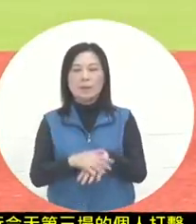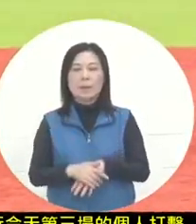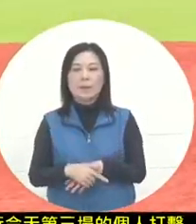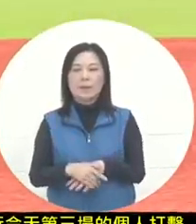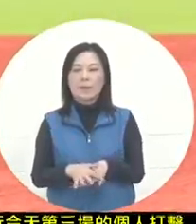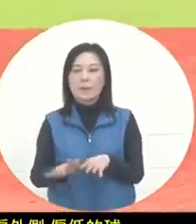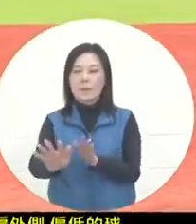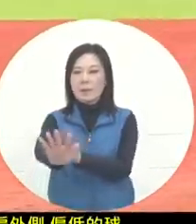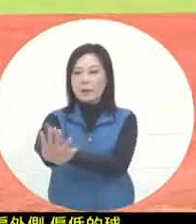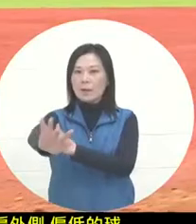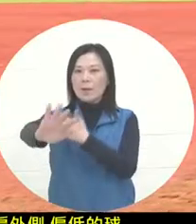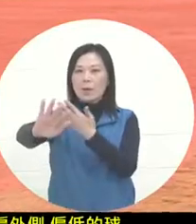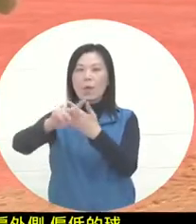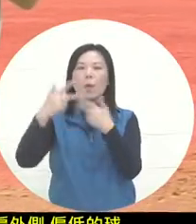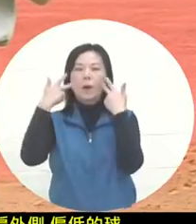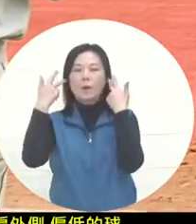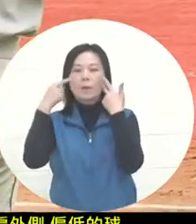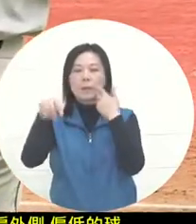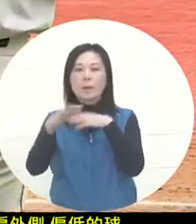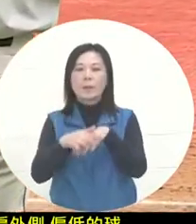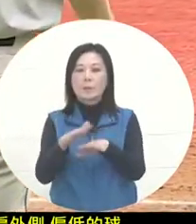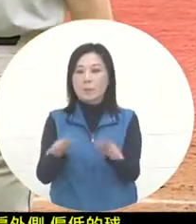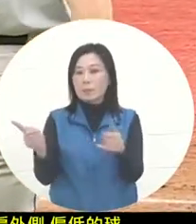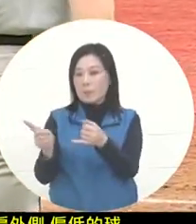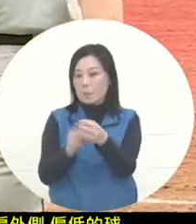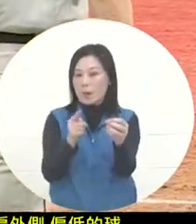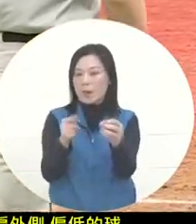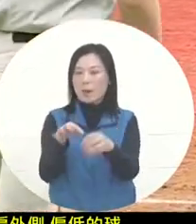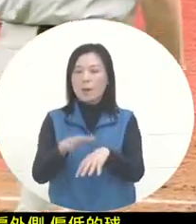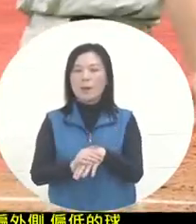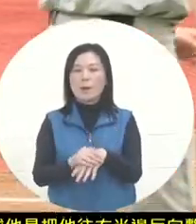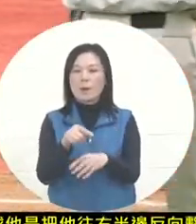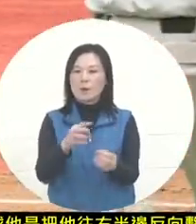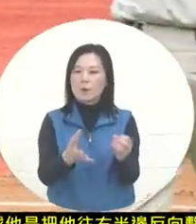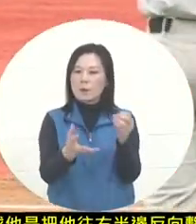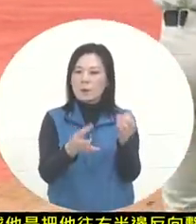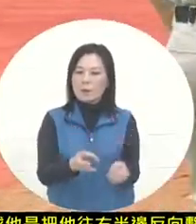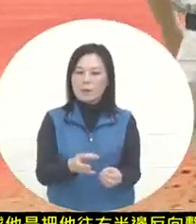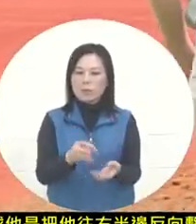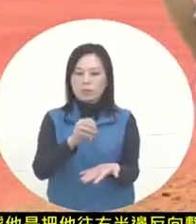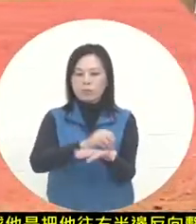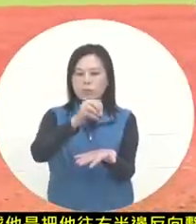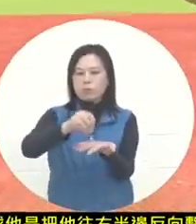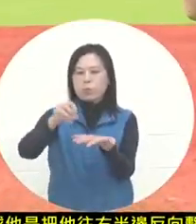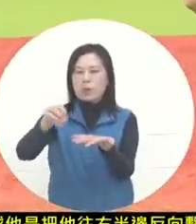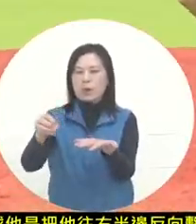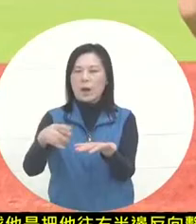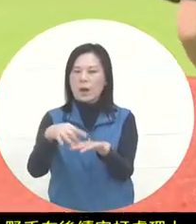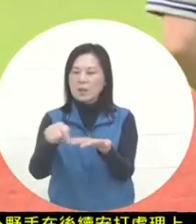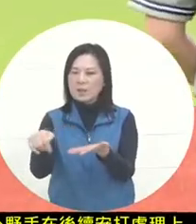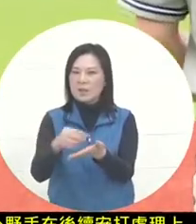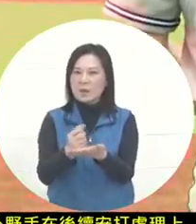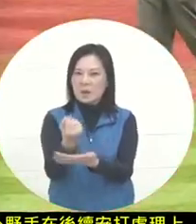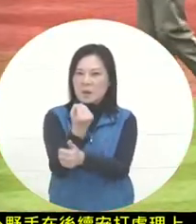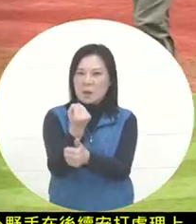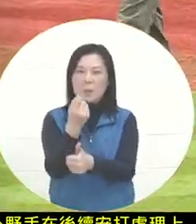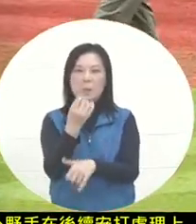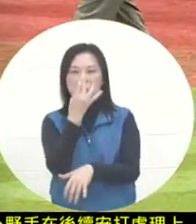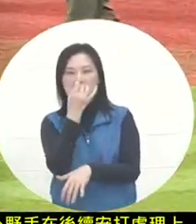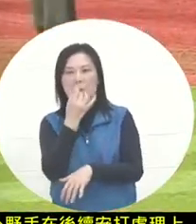is still dealing with follow-up hits. It seems that the bounce of the ball cannot be calculated so well. Could this be